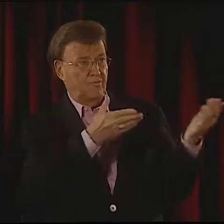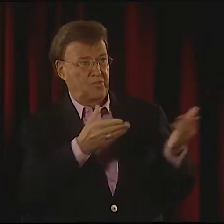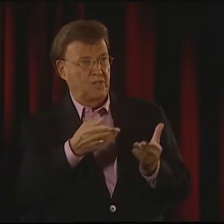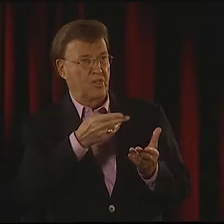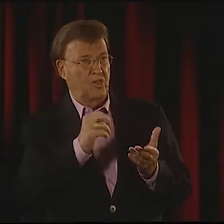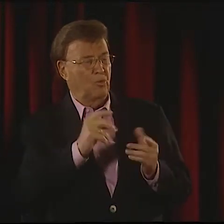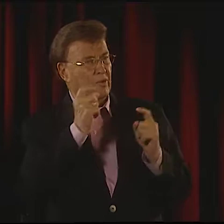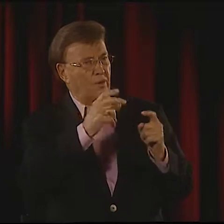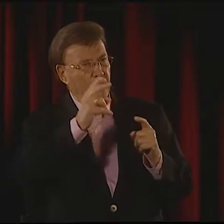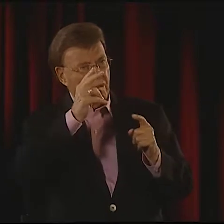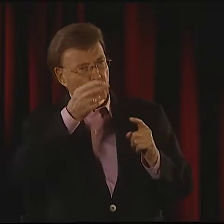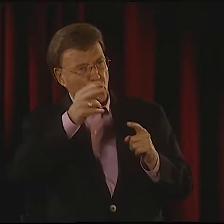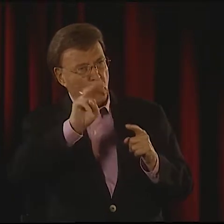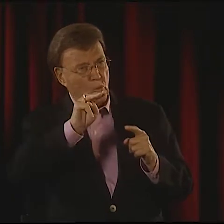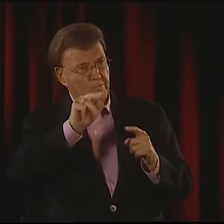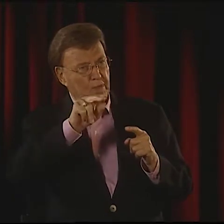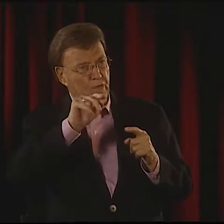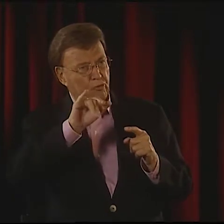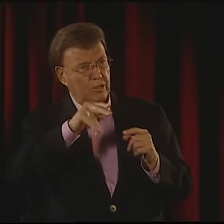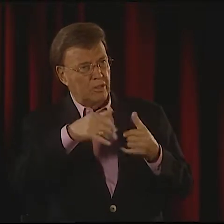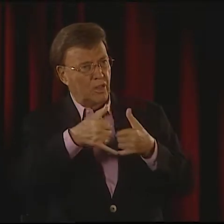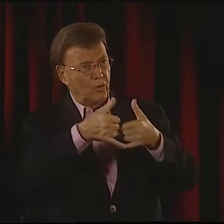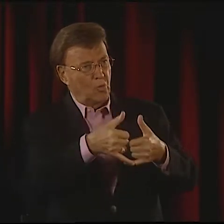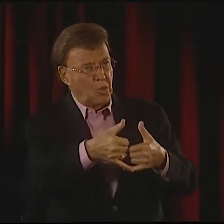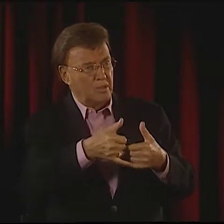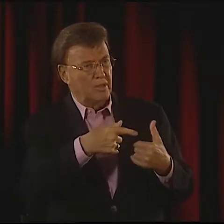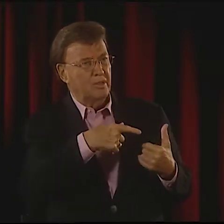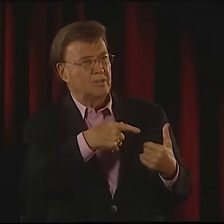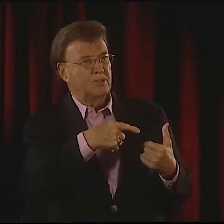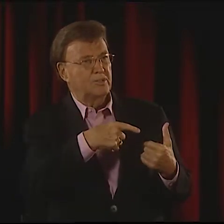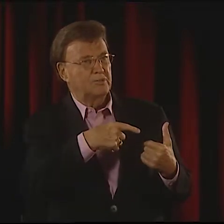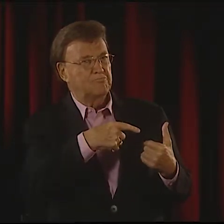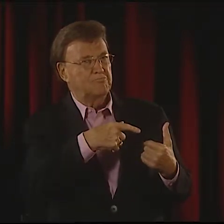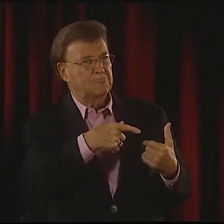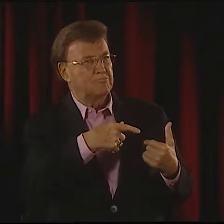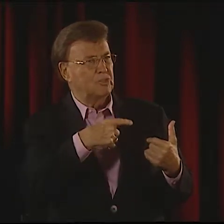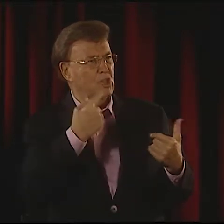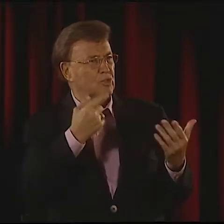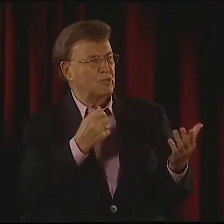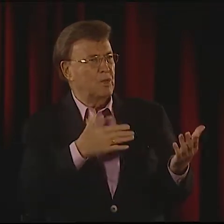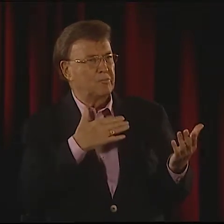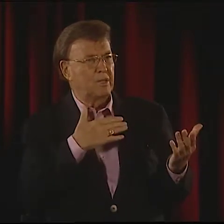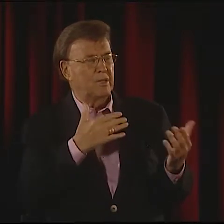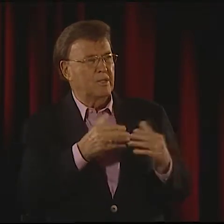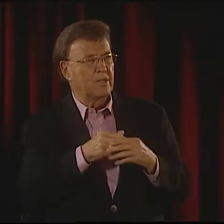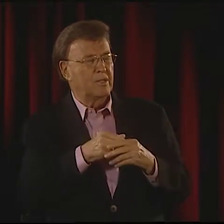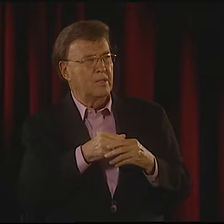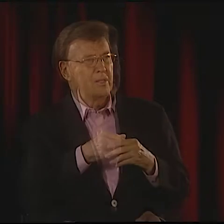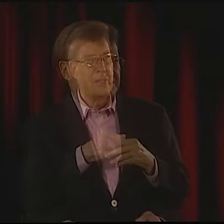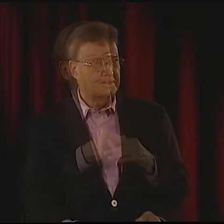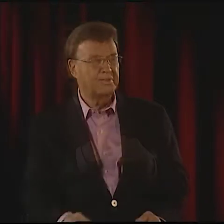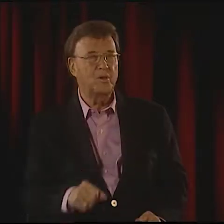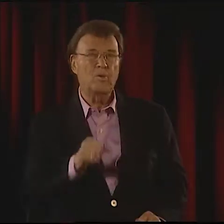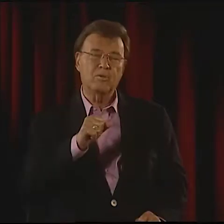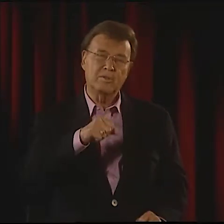THE DRAMA CLUB AT GALLAUDET INVITED HER AND GAVE HER AN AWARD, AND SHE WAS HAPPY ABOUT THAT.